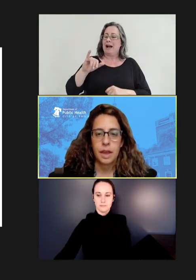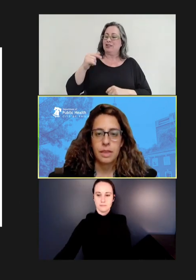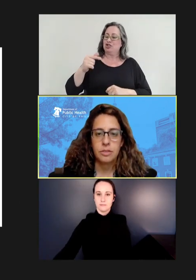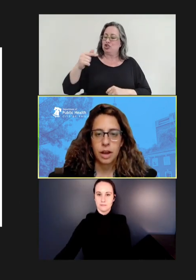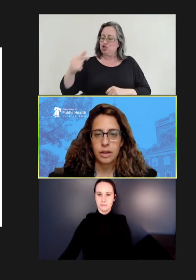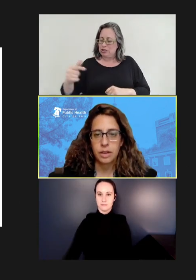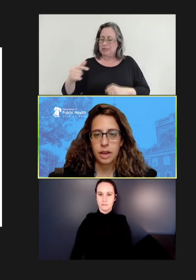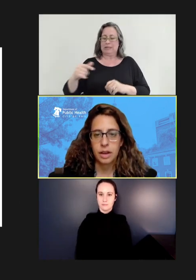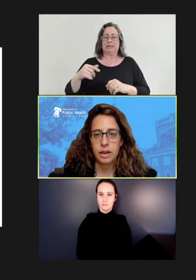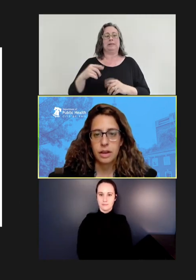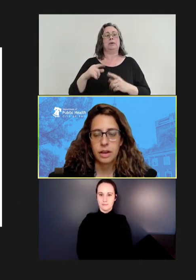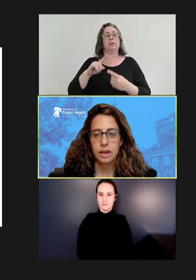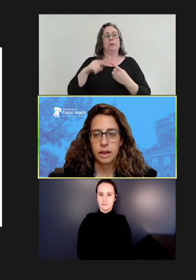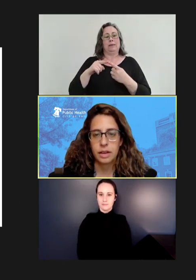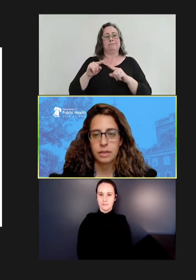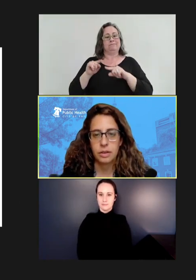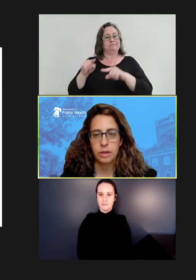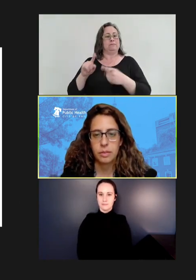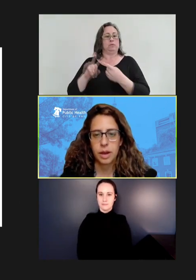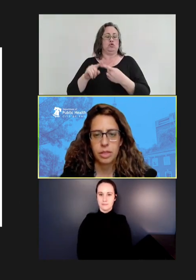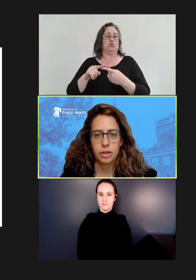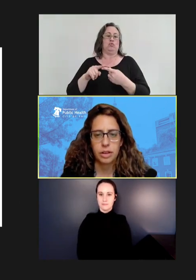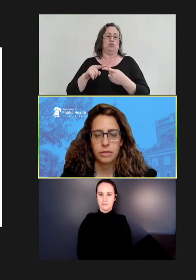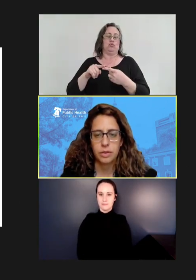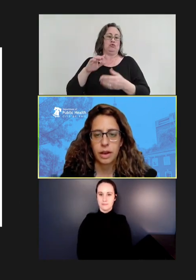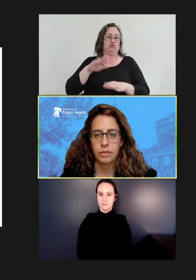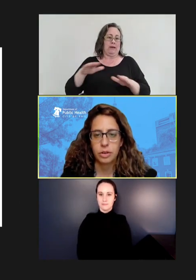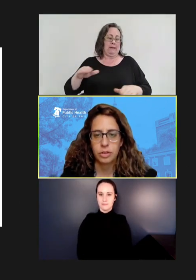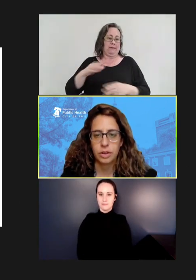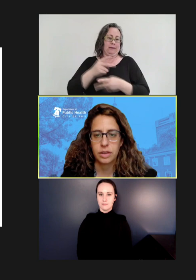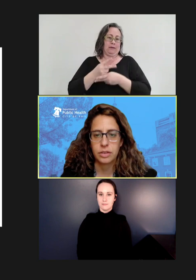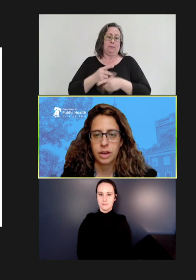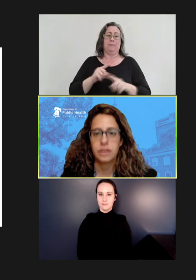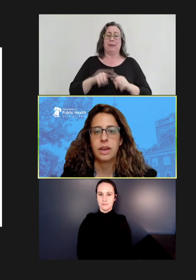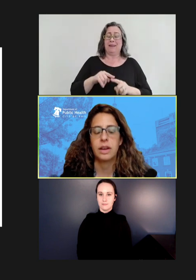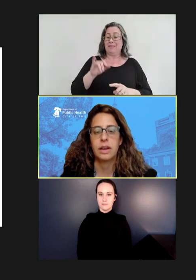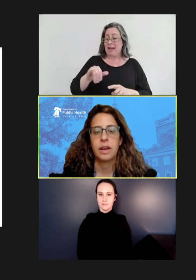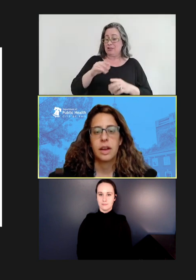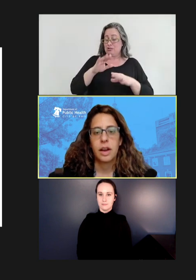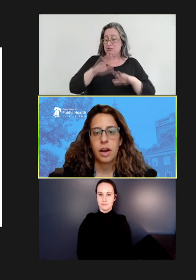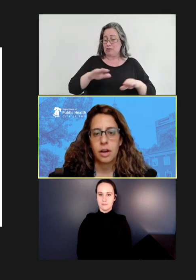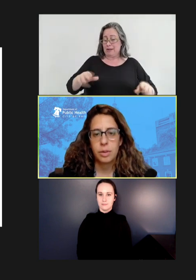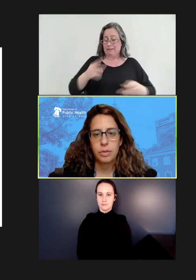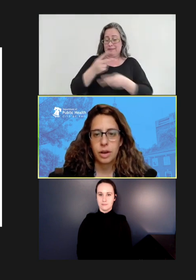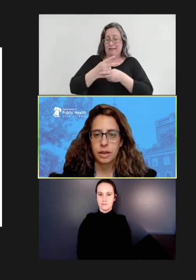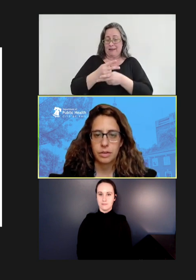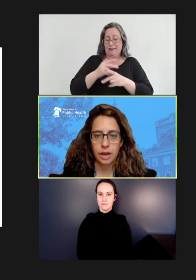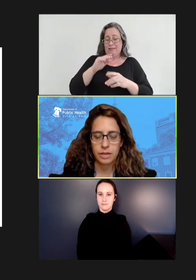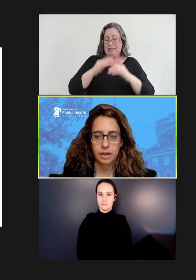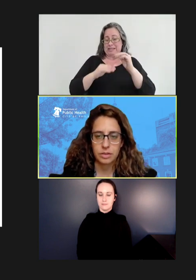In the childcare, there were about 35 children in the childcare, all but one unvaccinated